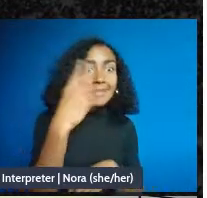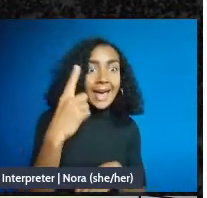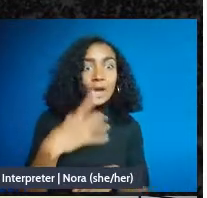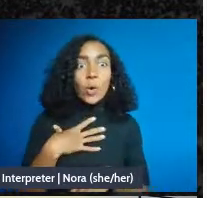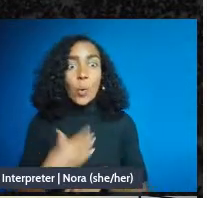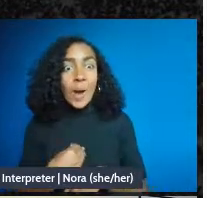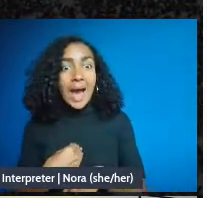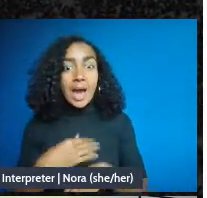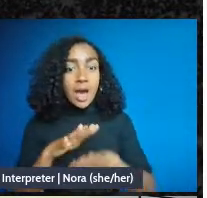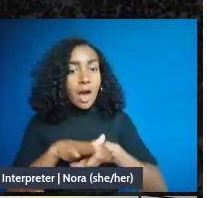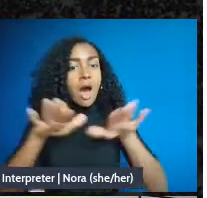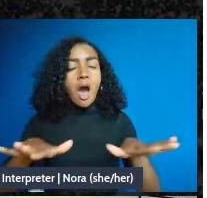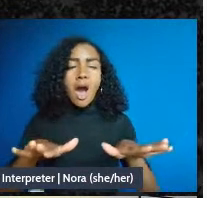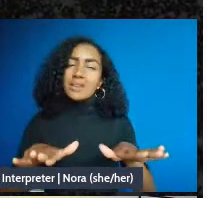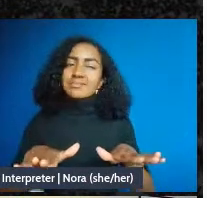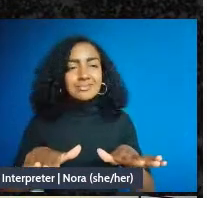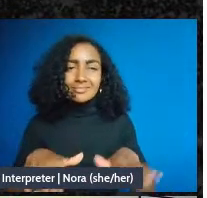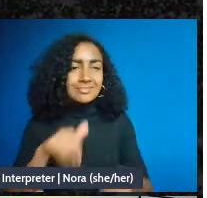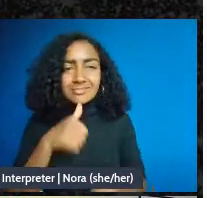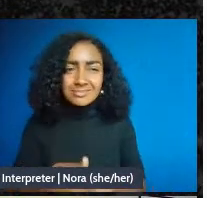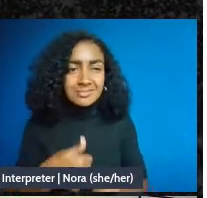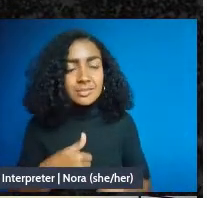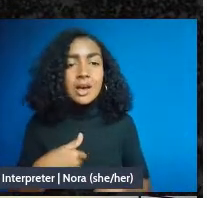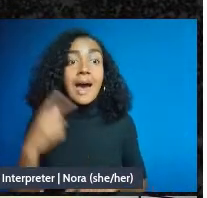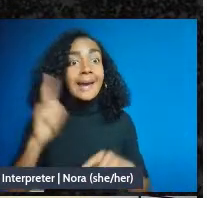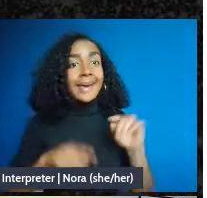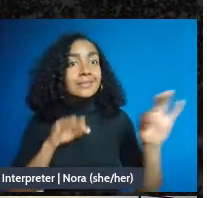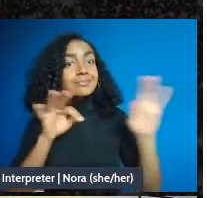specific situations of all your groups, and one of the things about mutual aid that's really cool,